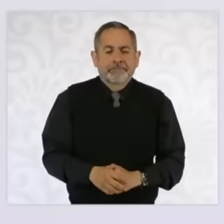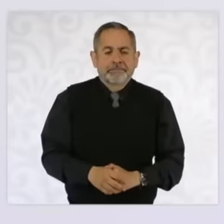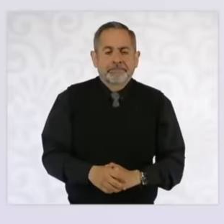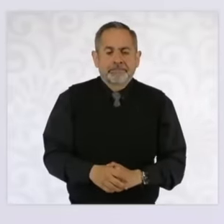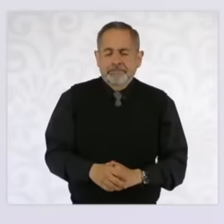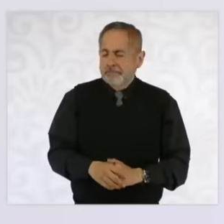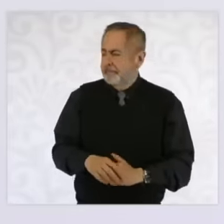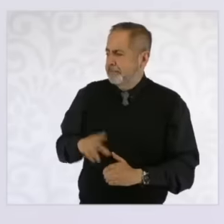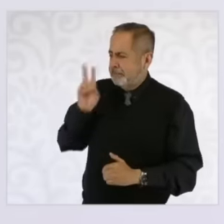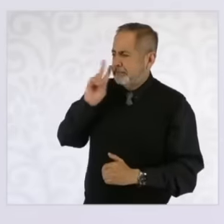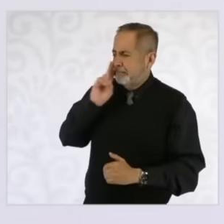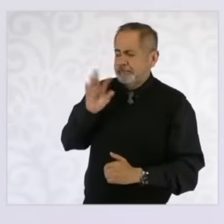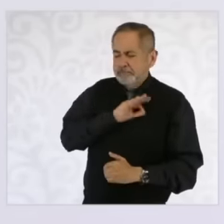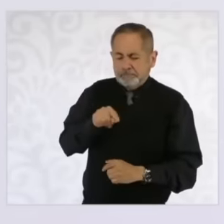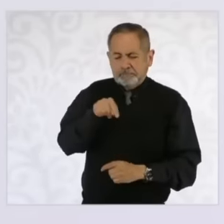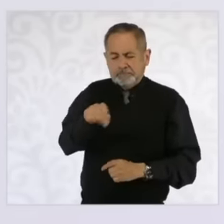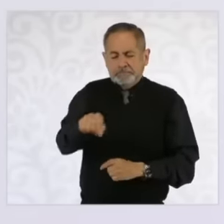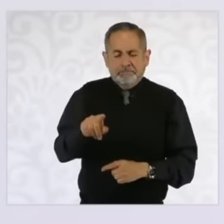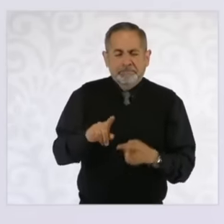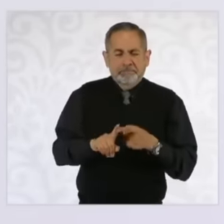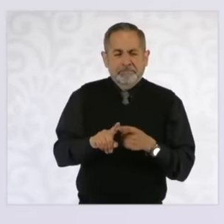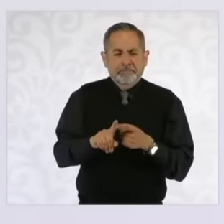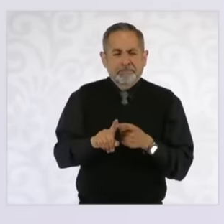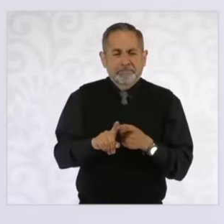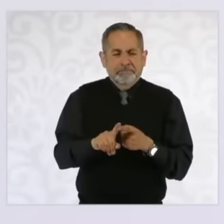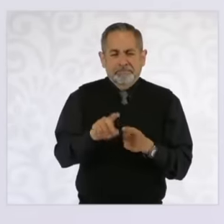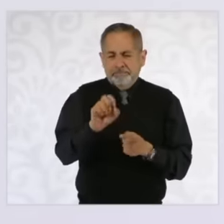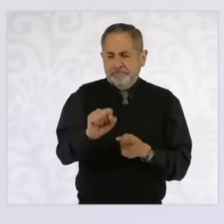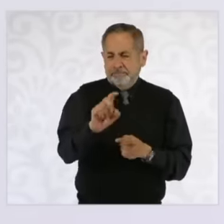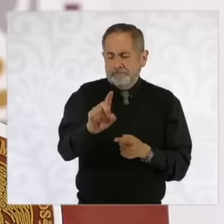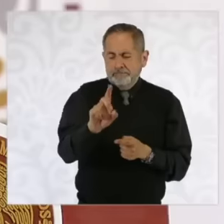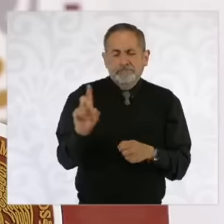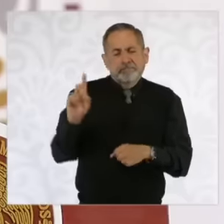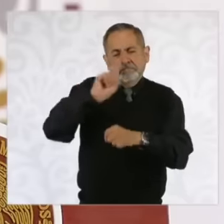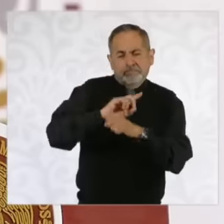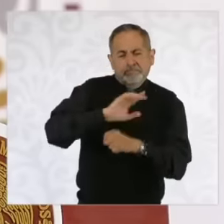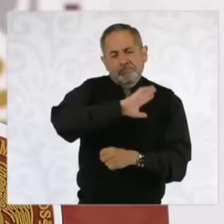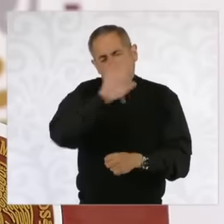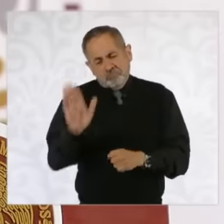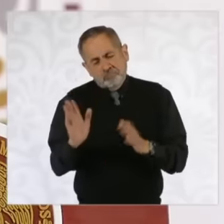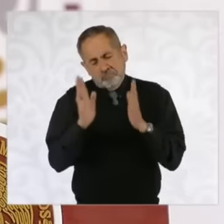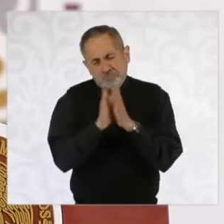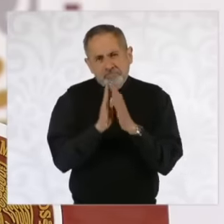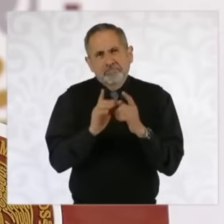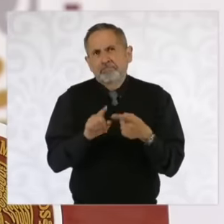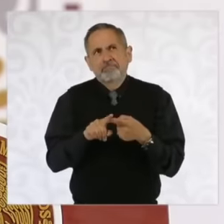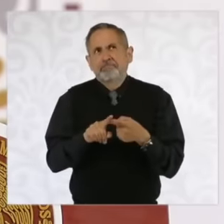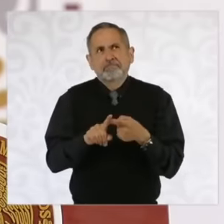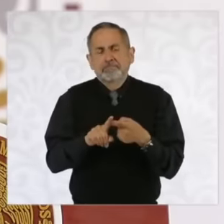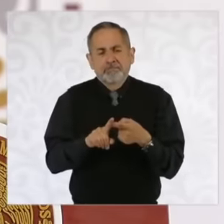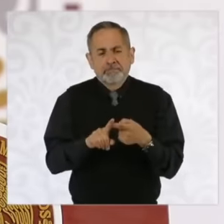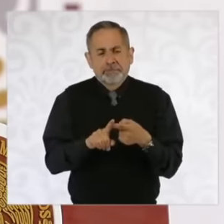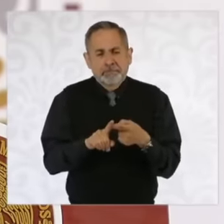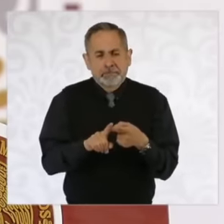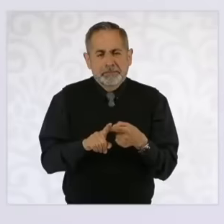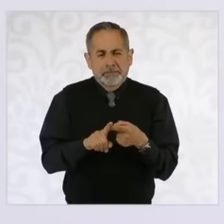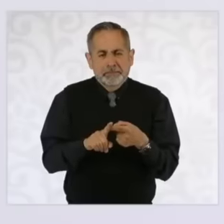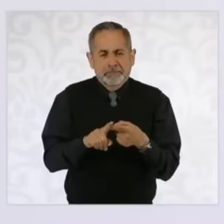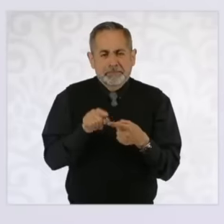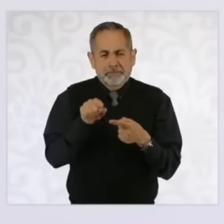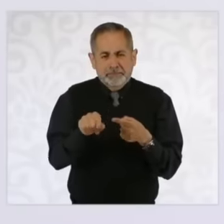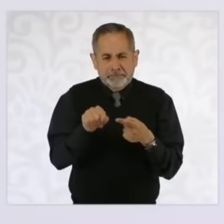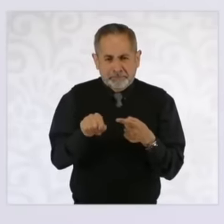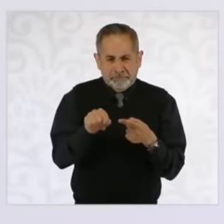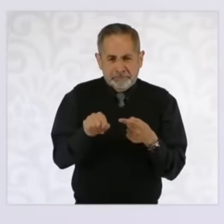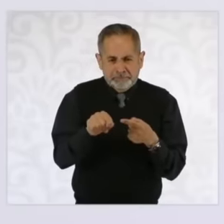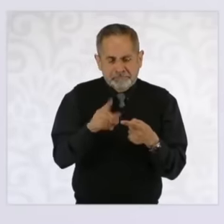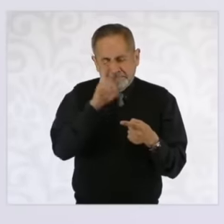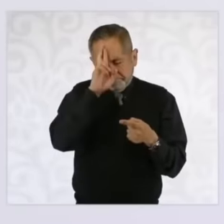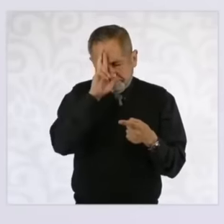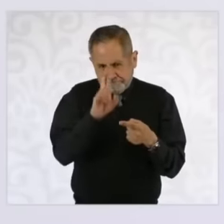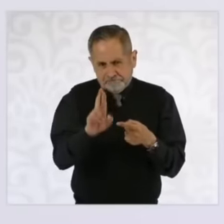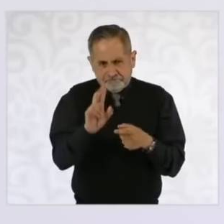it is eh Day of the Dead so eh we are going to always respect all